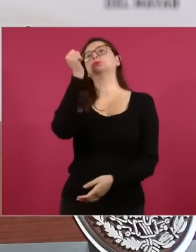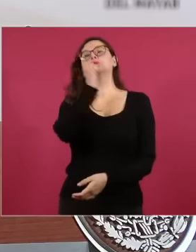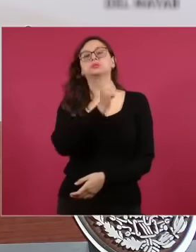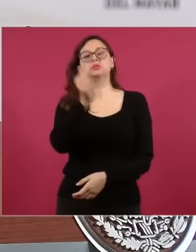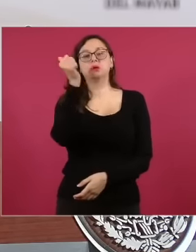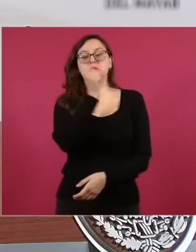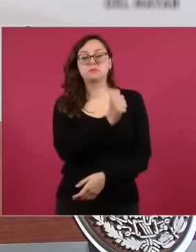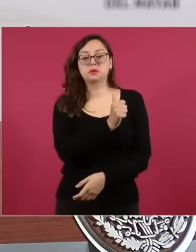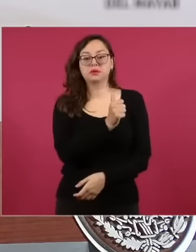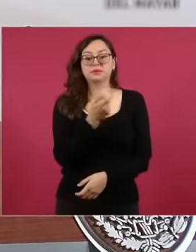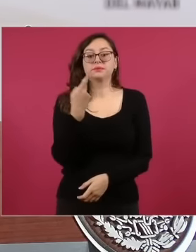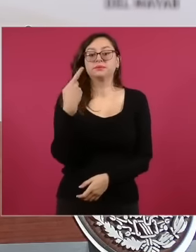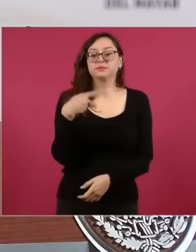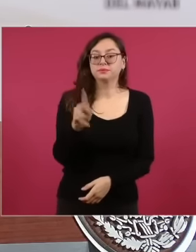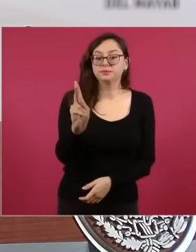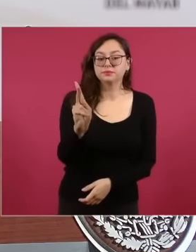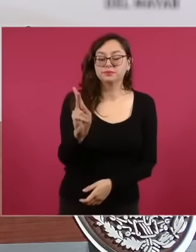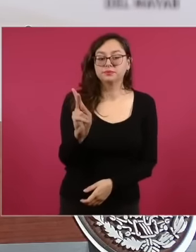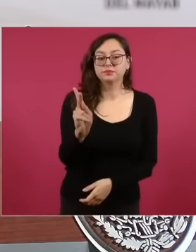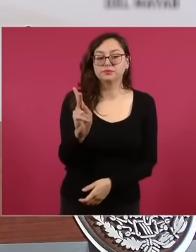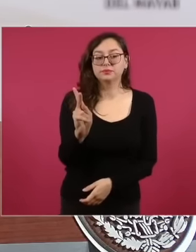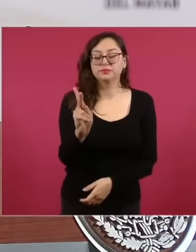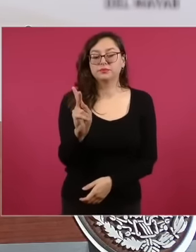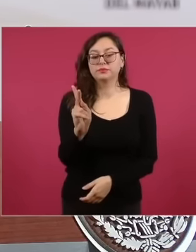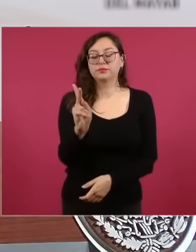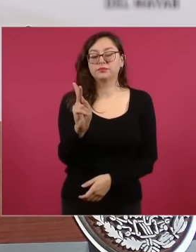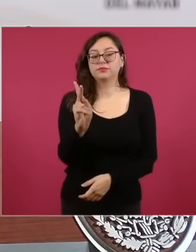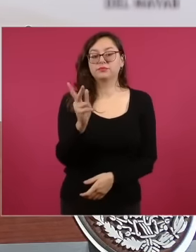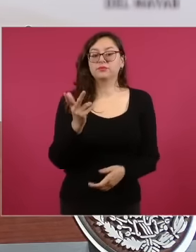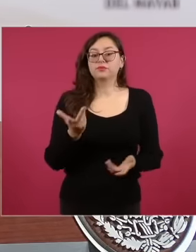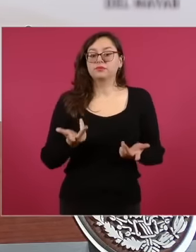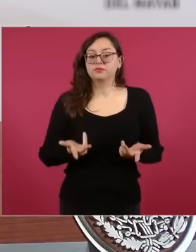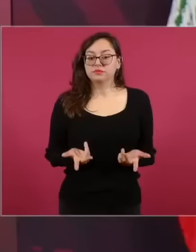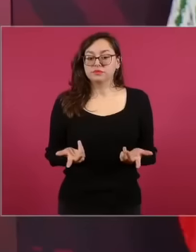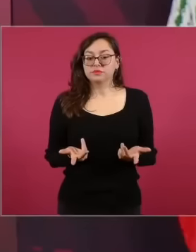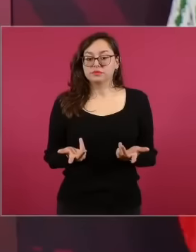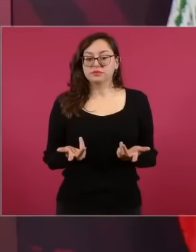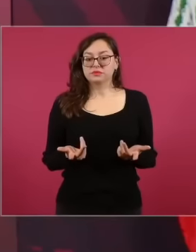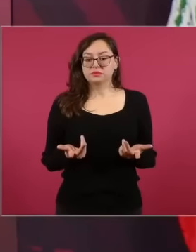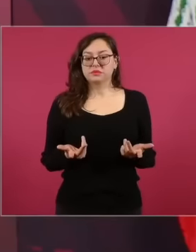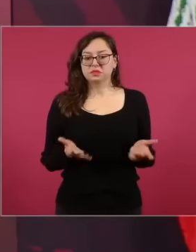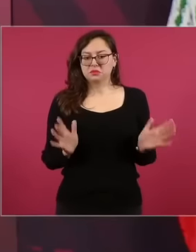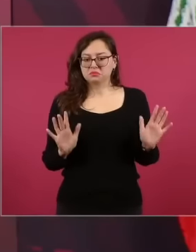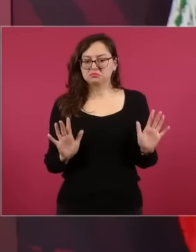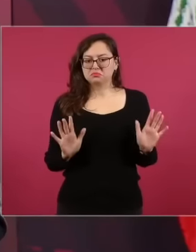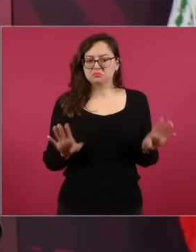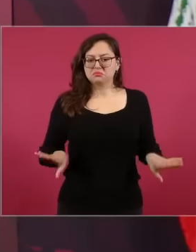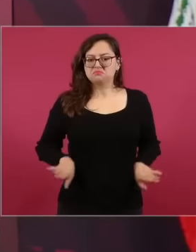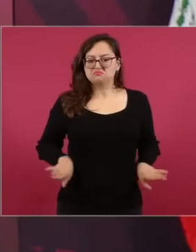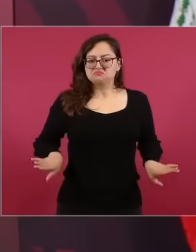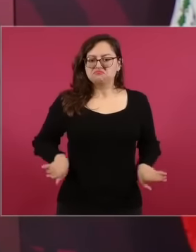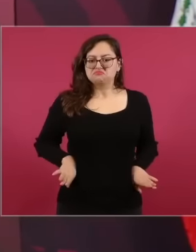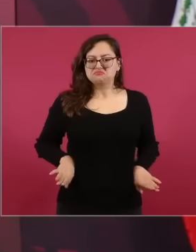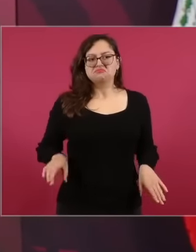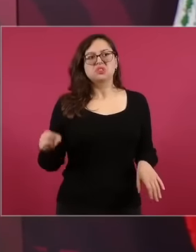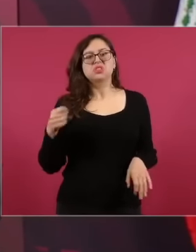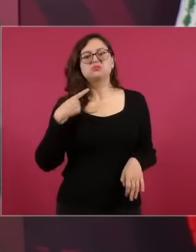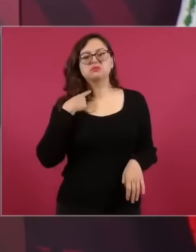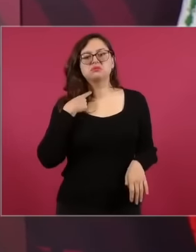uh it was in a different tone they mentioned